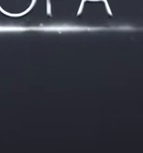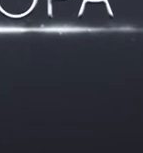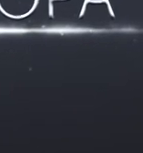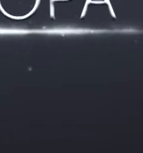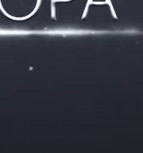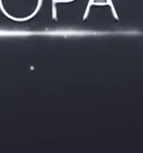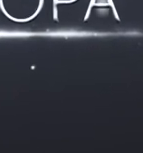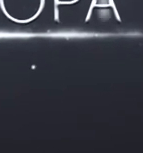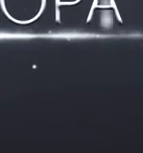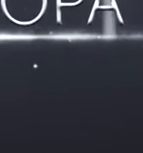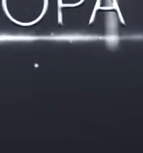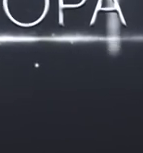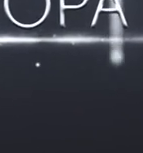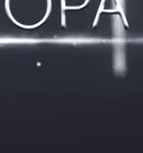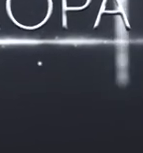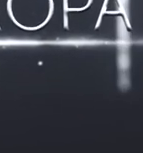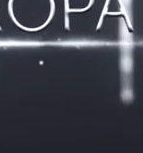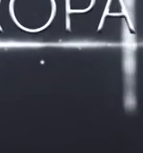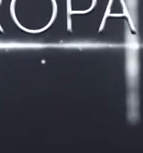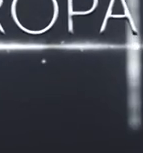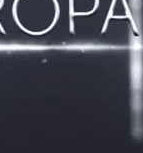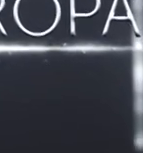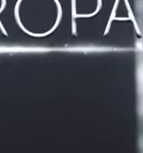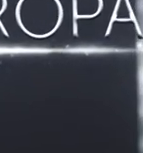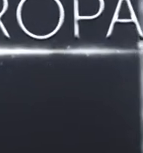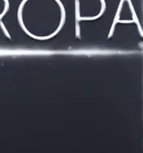she believes in women rising and creating their own opportunities in